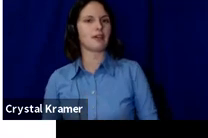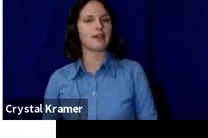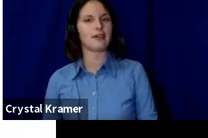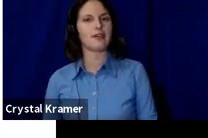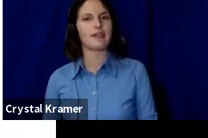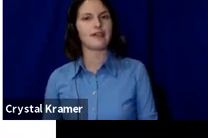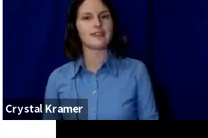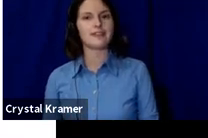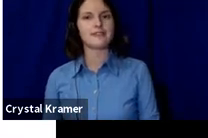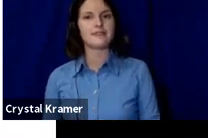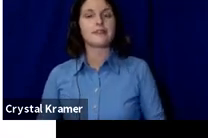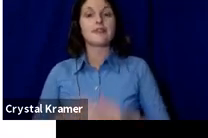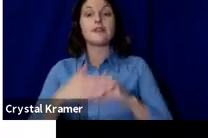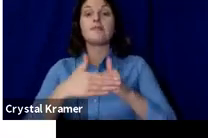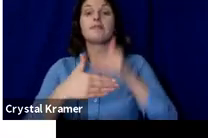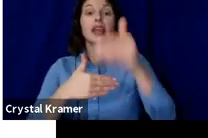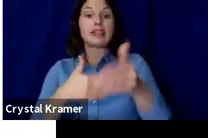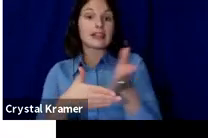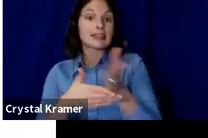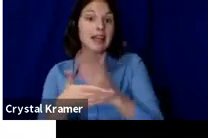The next element is your pitch video.